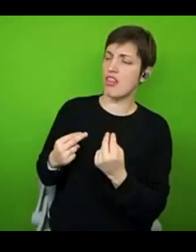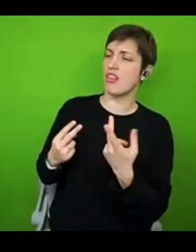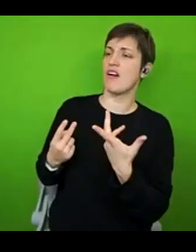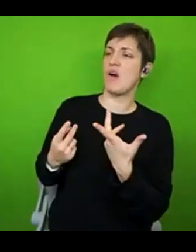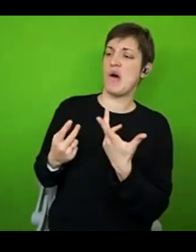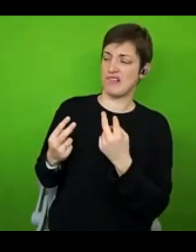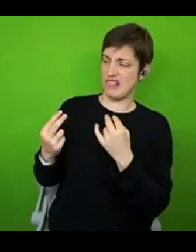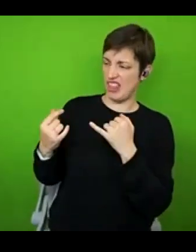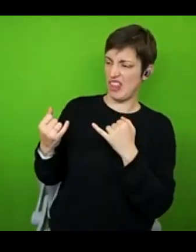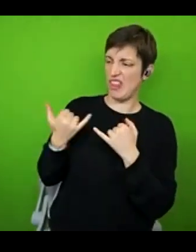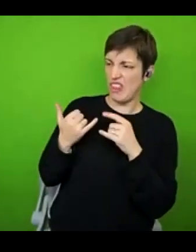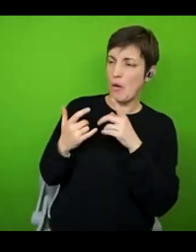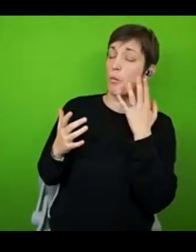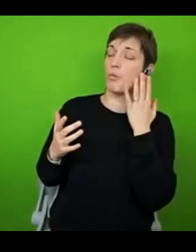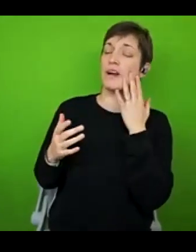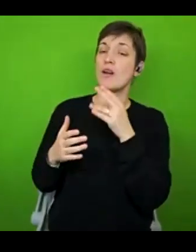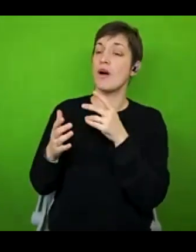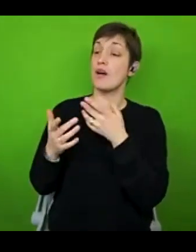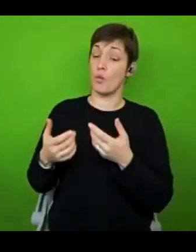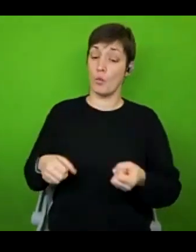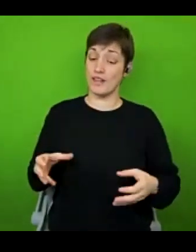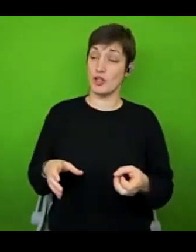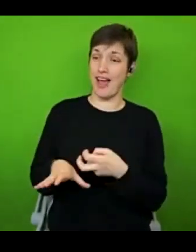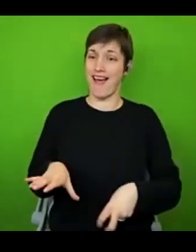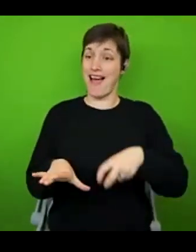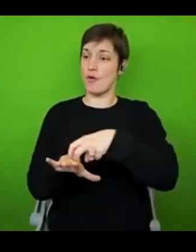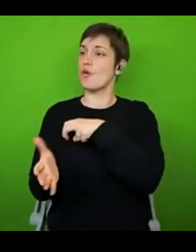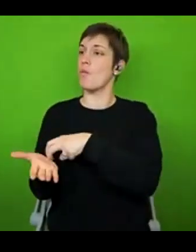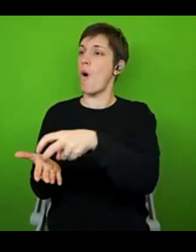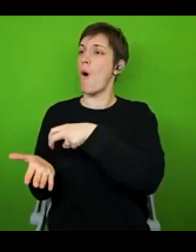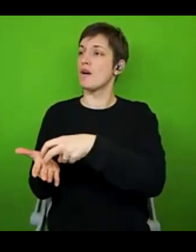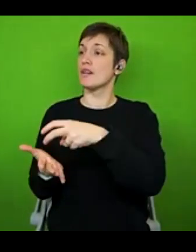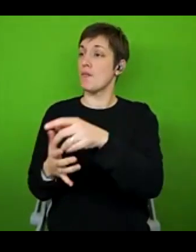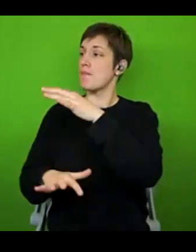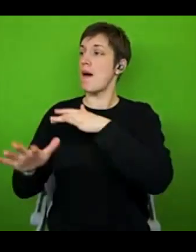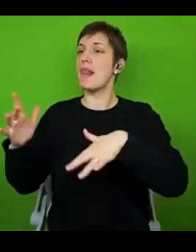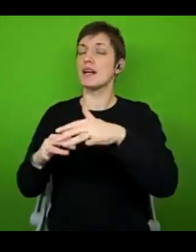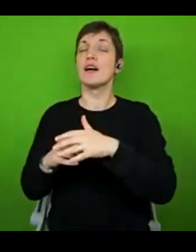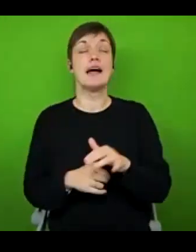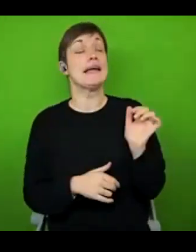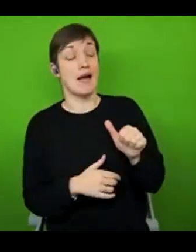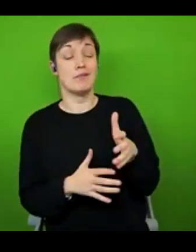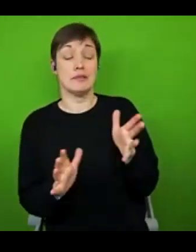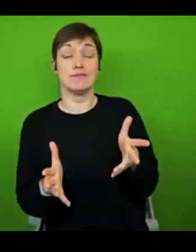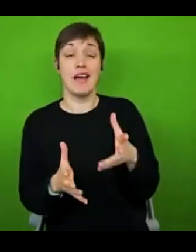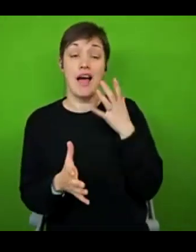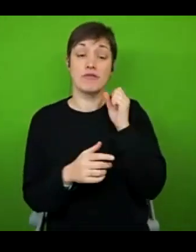Oh, my goodness, yes. First of all, you're not alone. Again, I have a video on my YouTube channel called using mobility